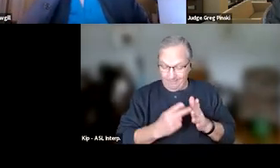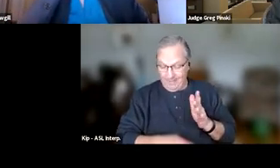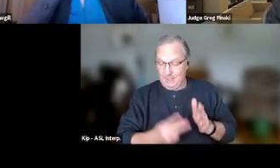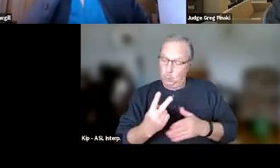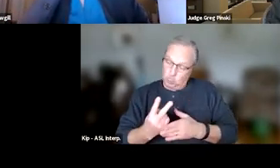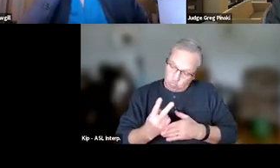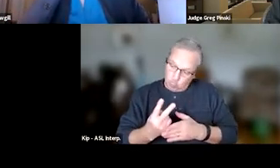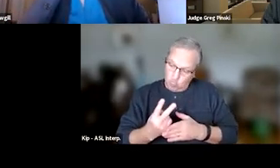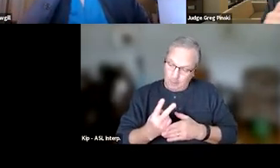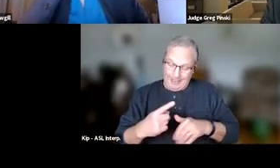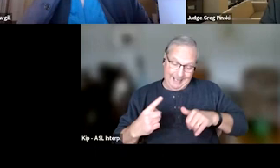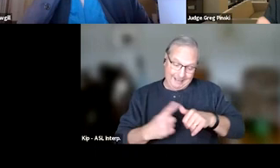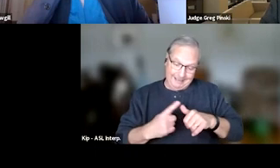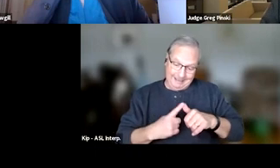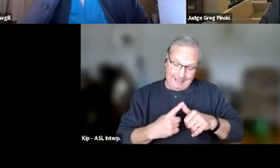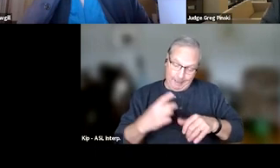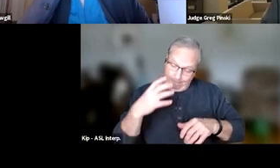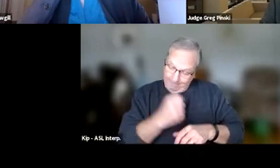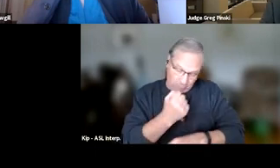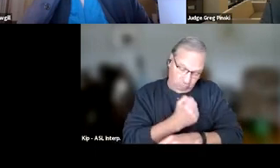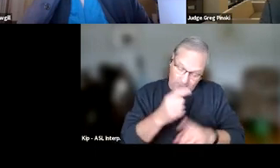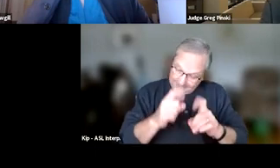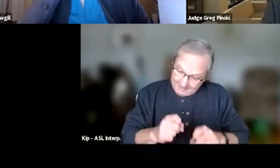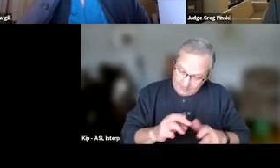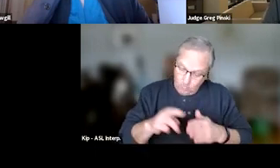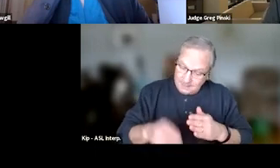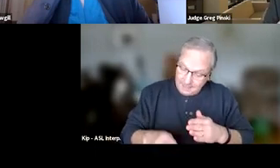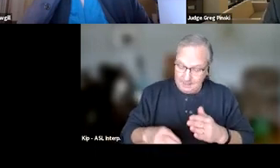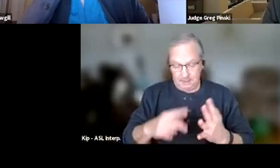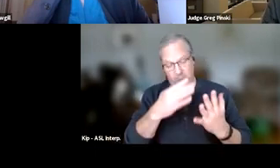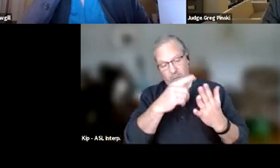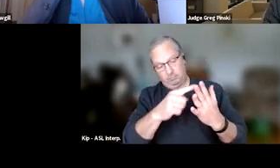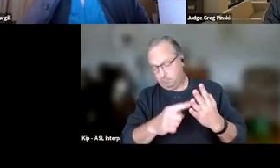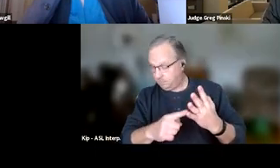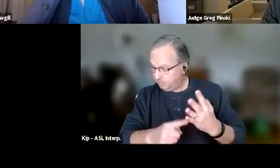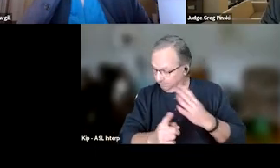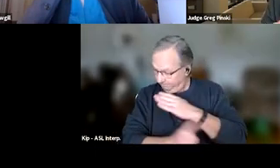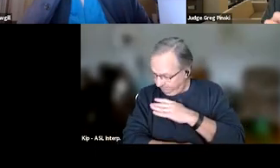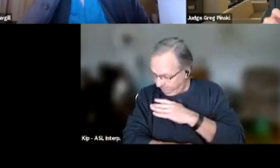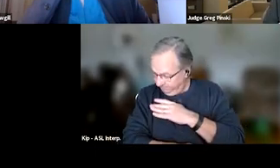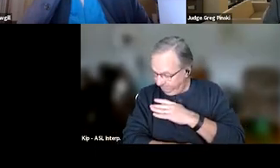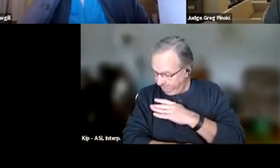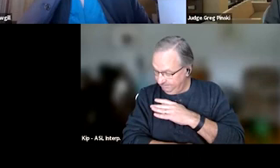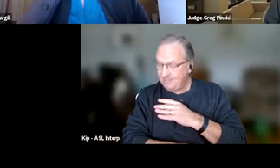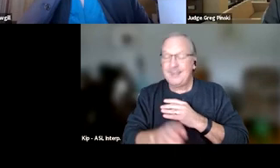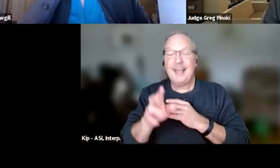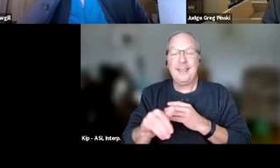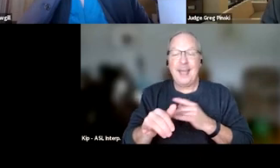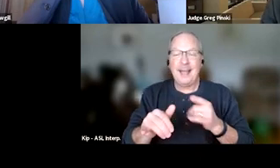a second missed drug test will result in the following sanction. That ties down too much to